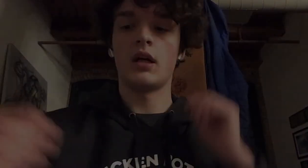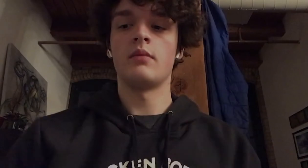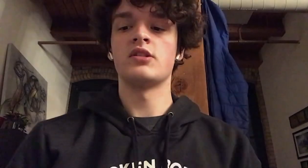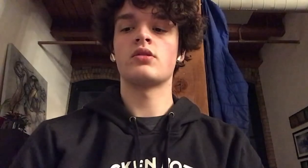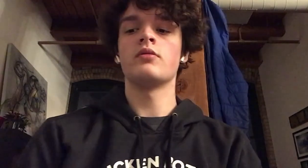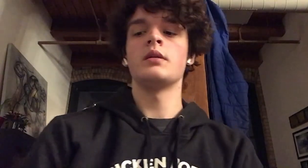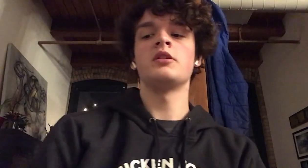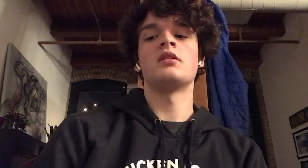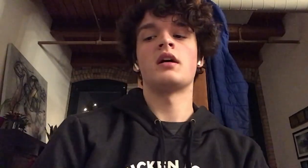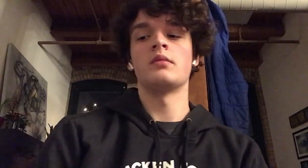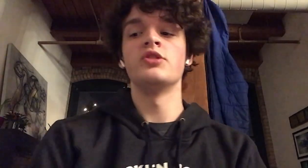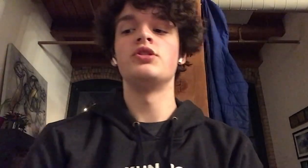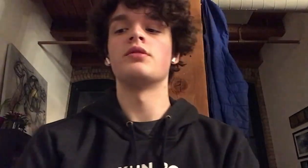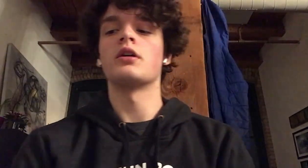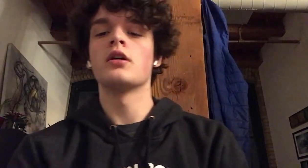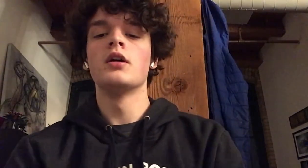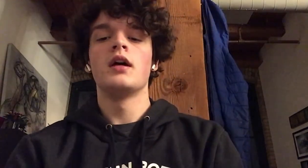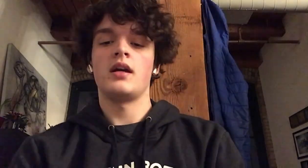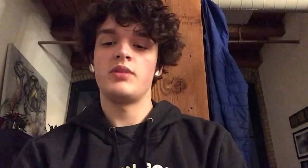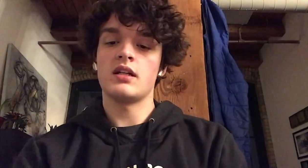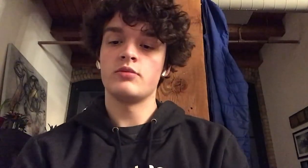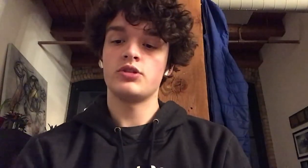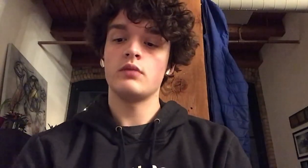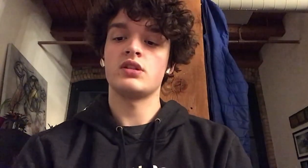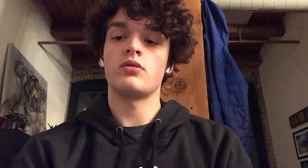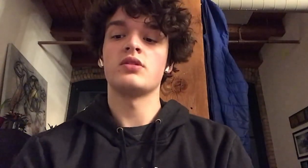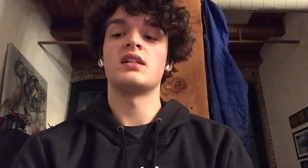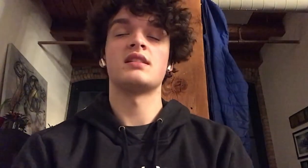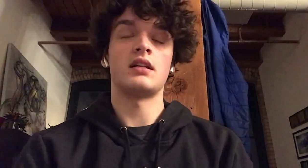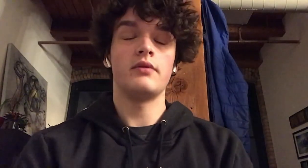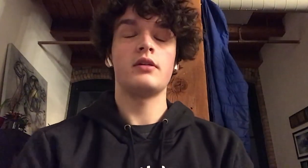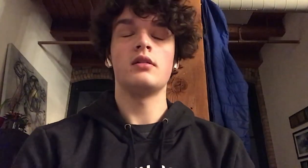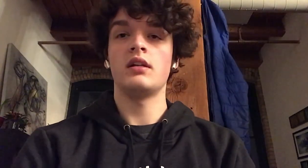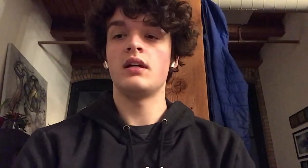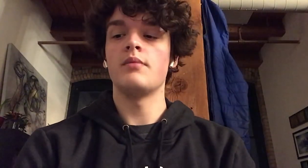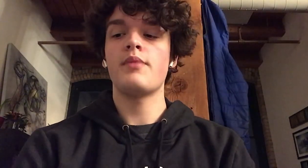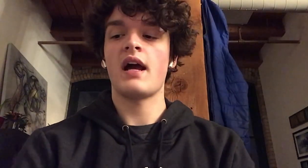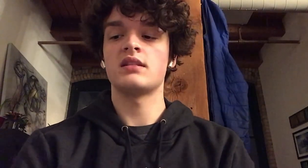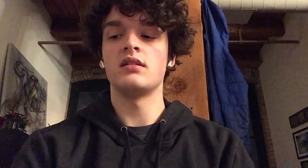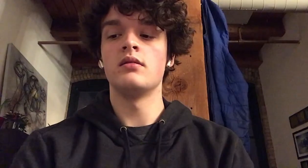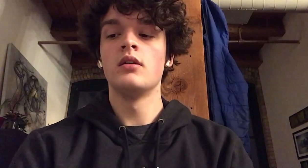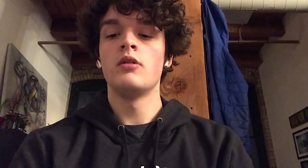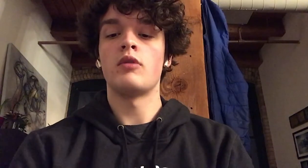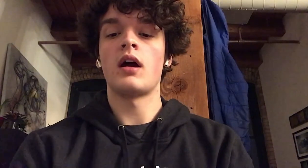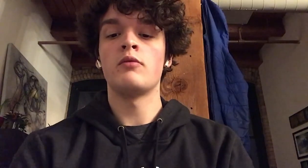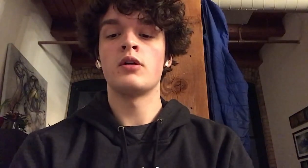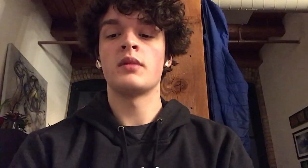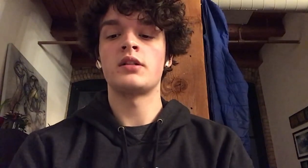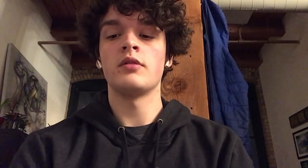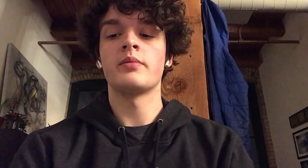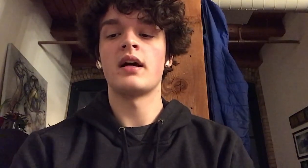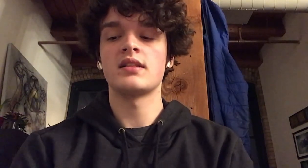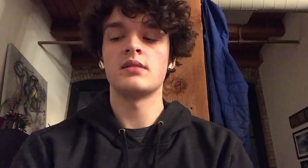My name is Scott Arabian. I am a junior. It become history was of course, that significantly impacted what I want. My career